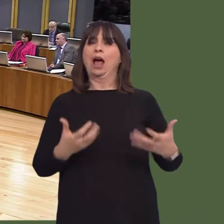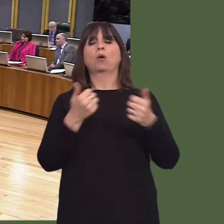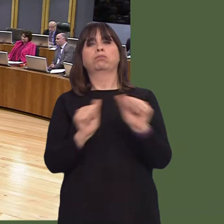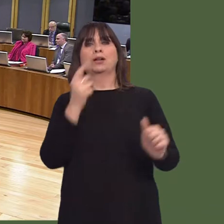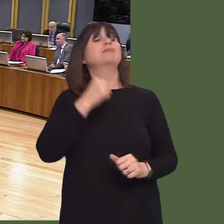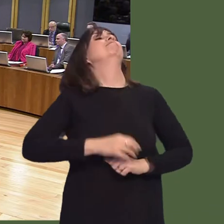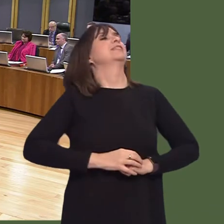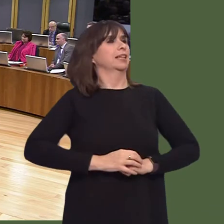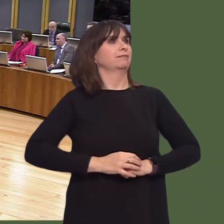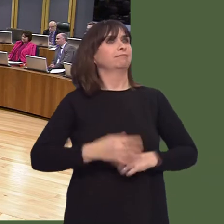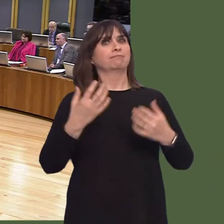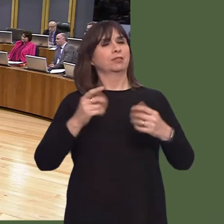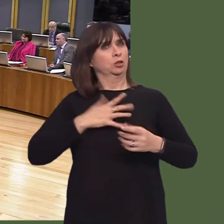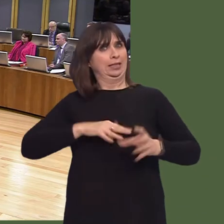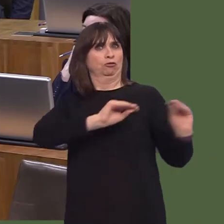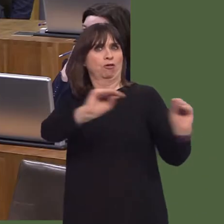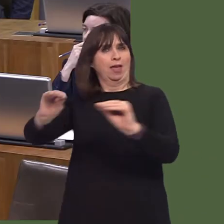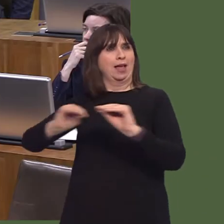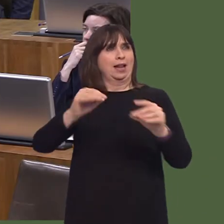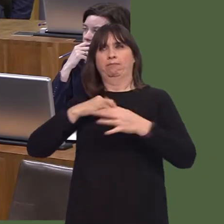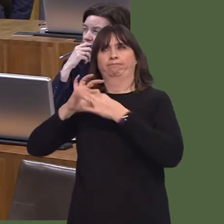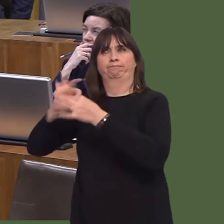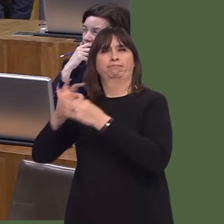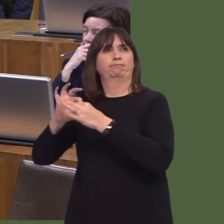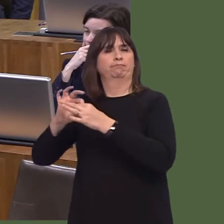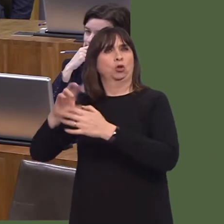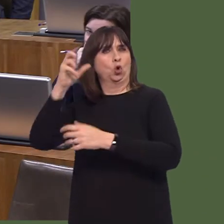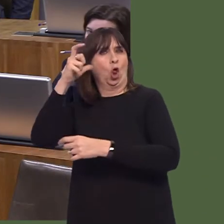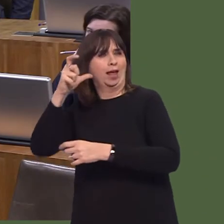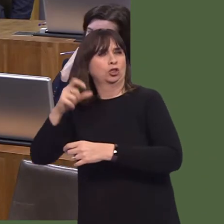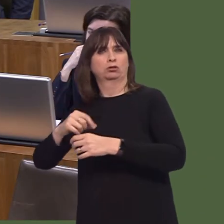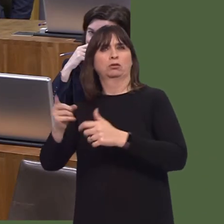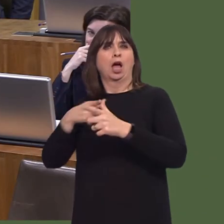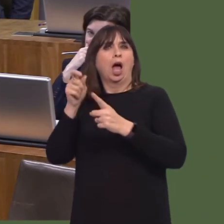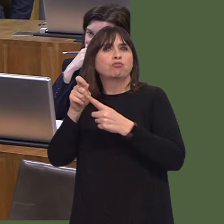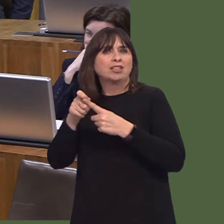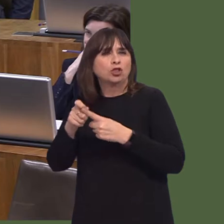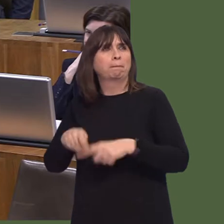My colleague Nia Griffith held a meeting with residents and with BT on Saturday morning, and they were told that they'd now have to cobble together a community bid.